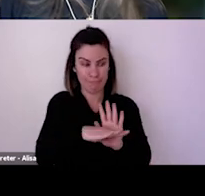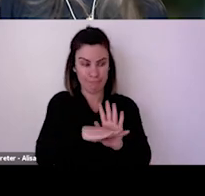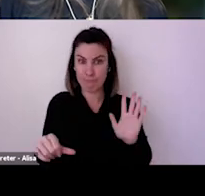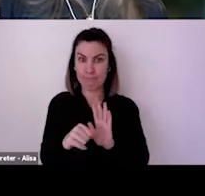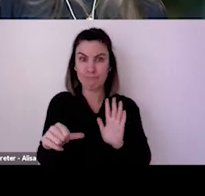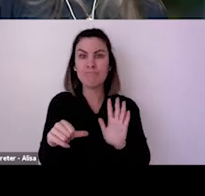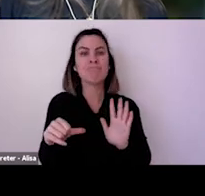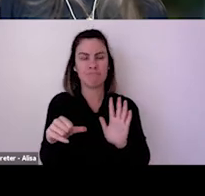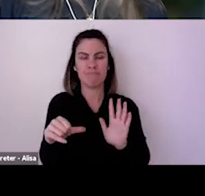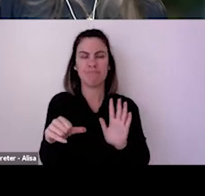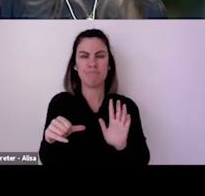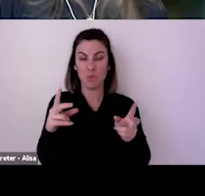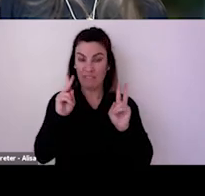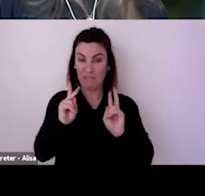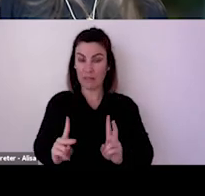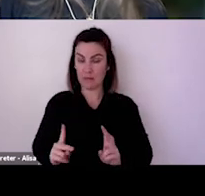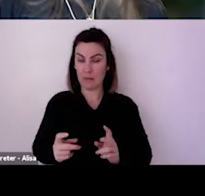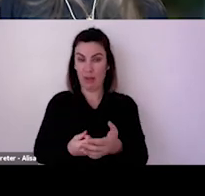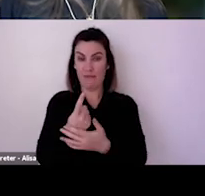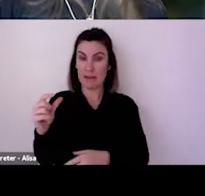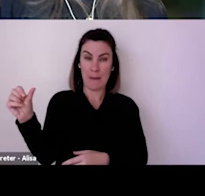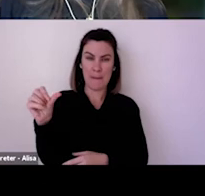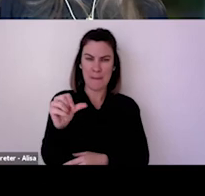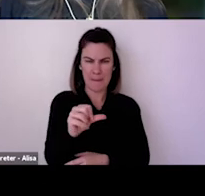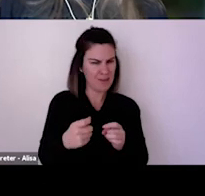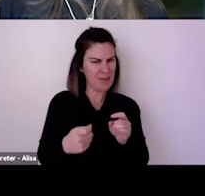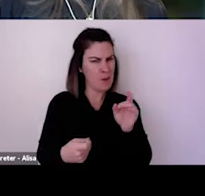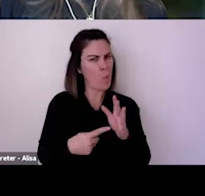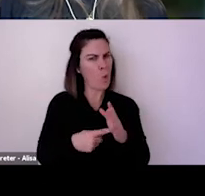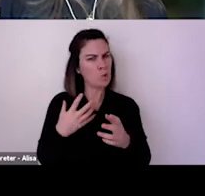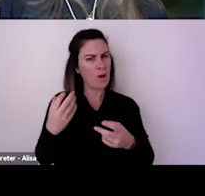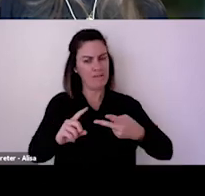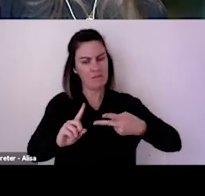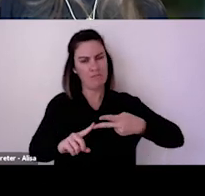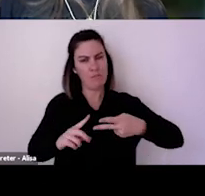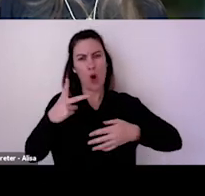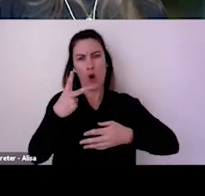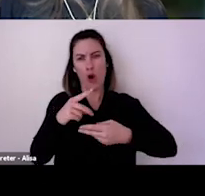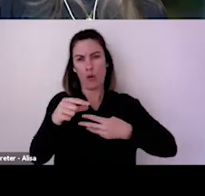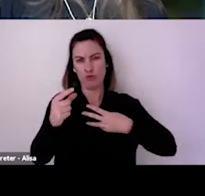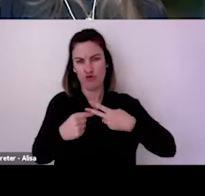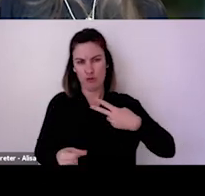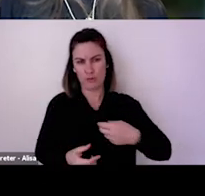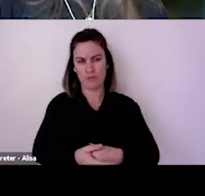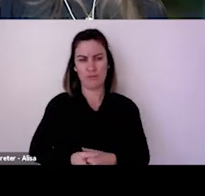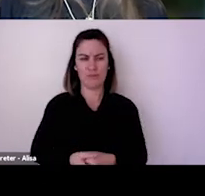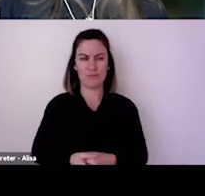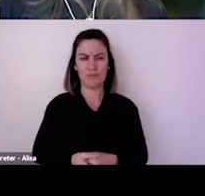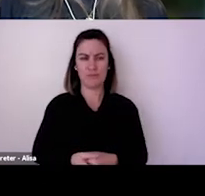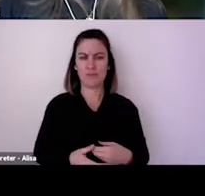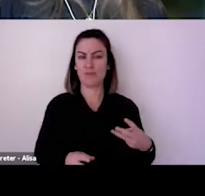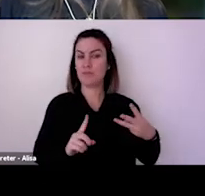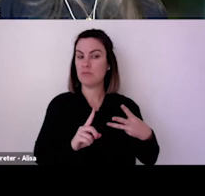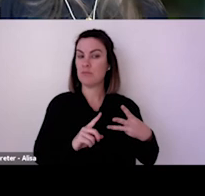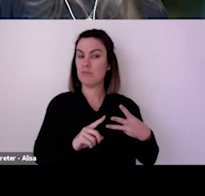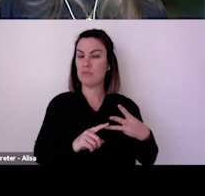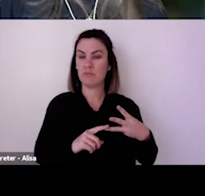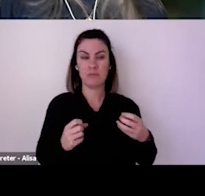audiences back to events, and it's actually one of our most interesting fact sheets to